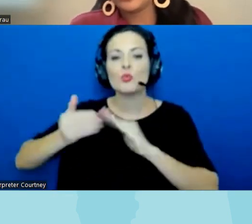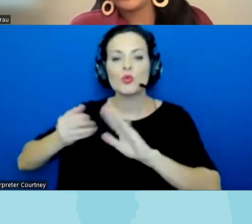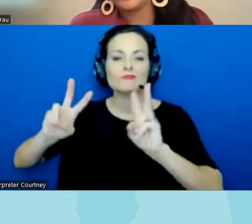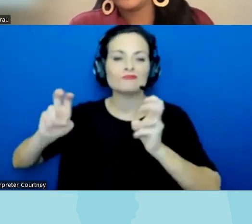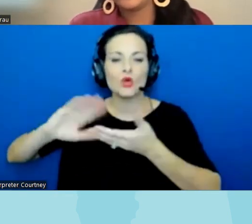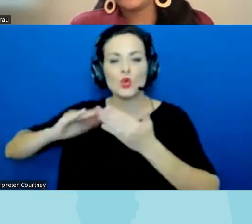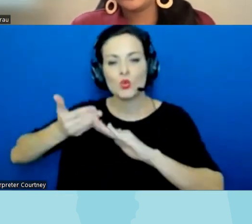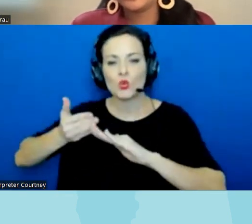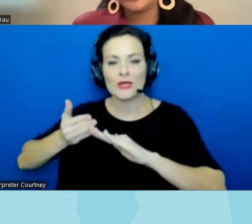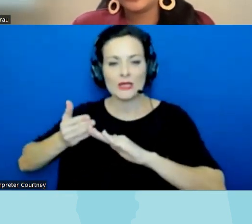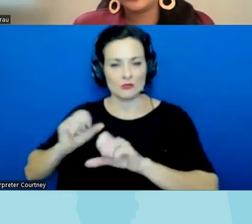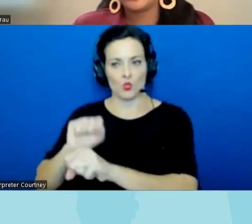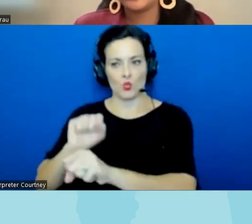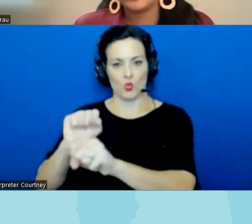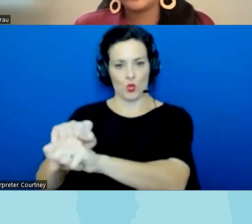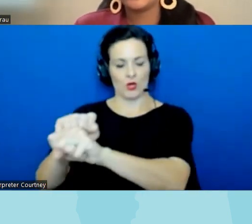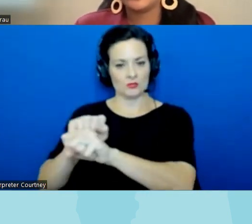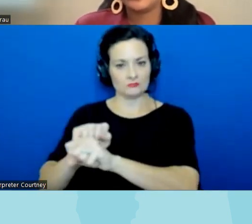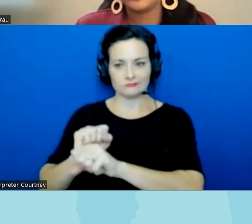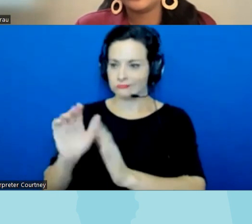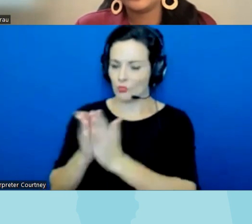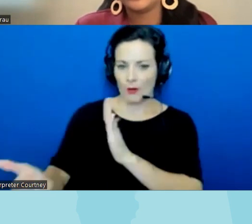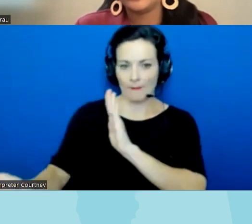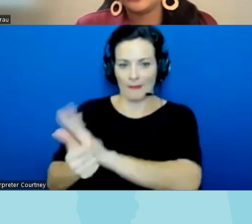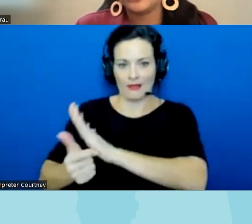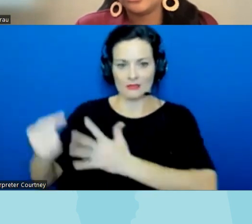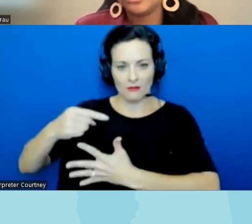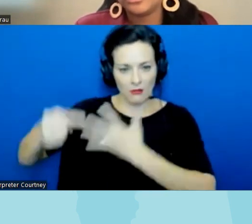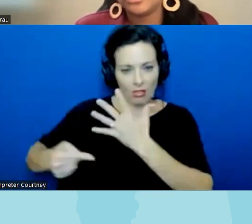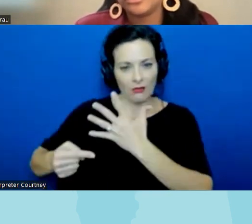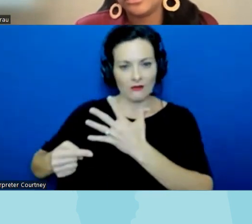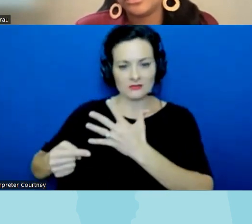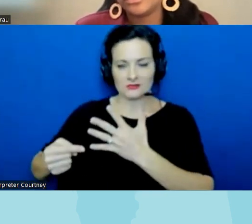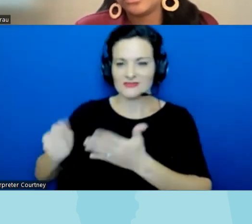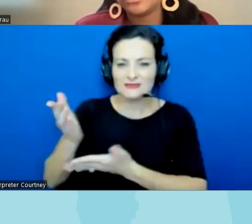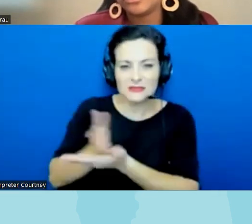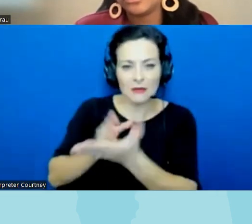influence book bands curriculum and other forms of censorship I know that in Illinois here our